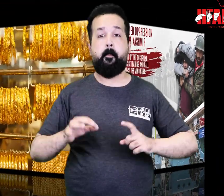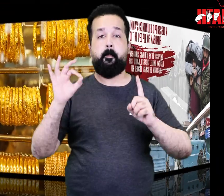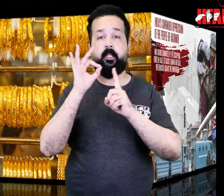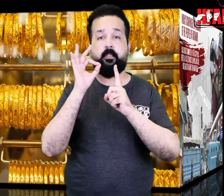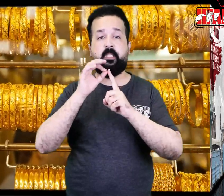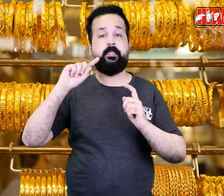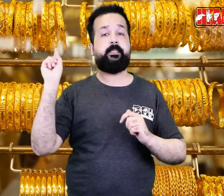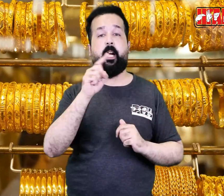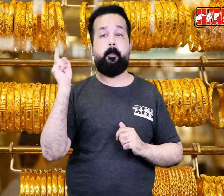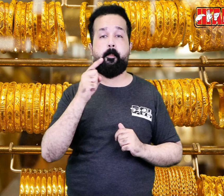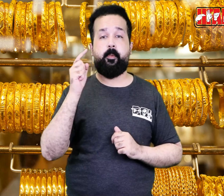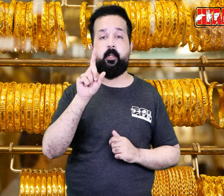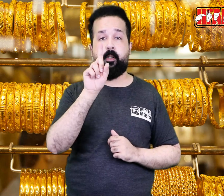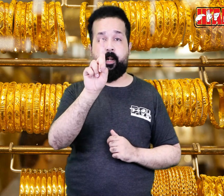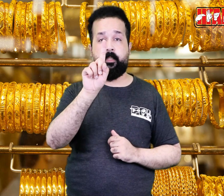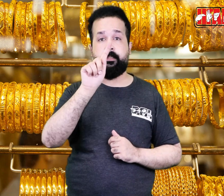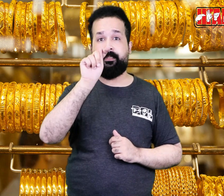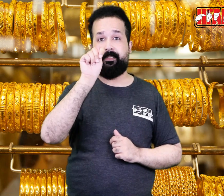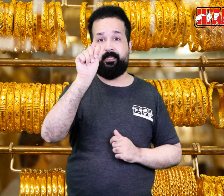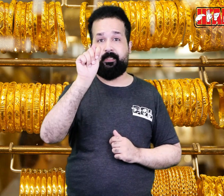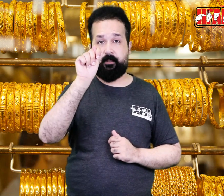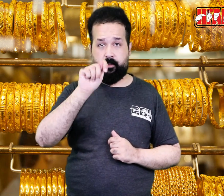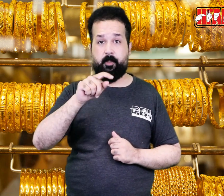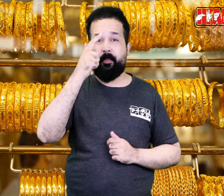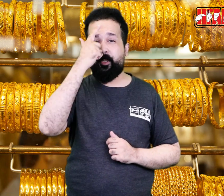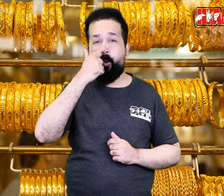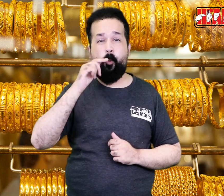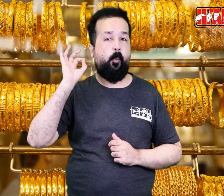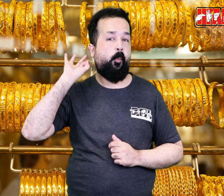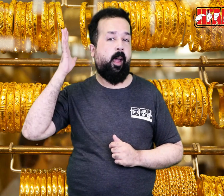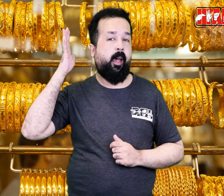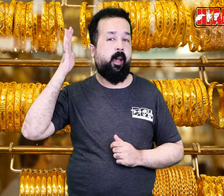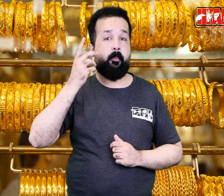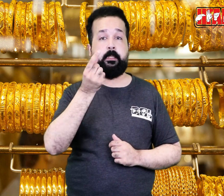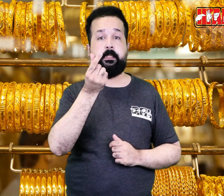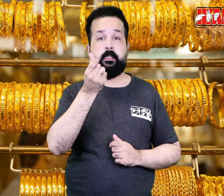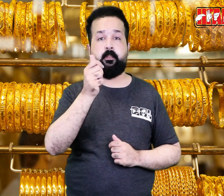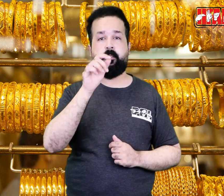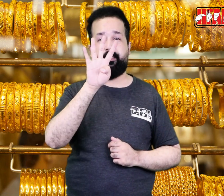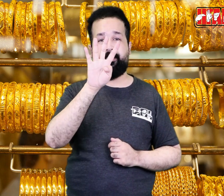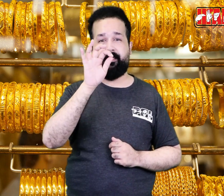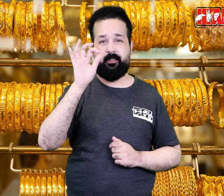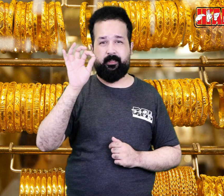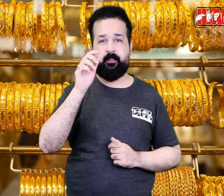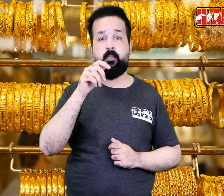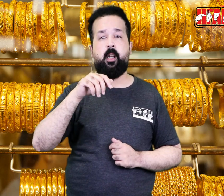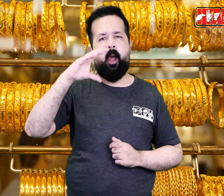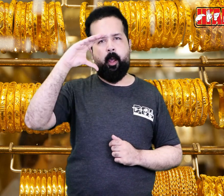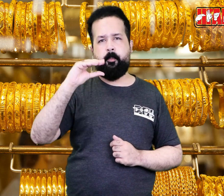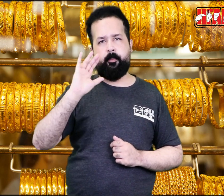A decrease of four hundred rupees was recorded in the price of gold per tola across Pakistan .